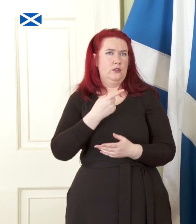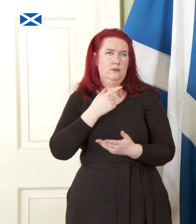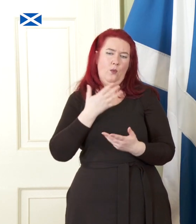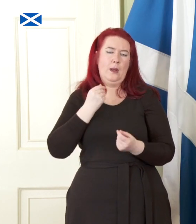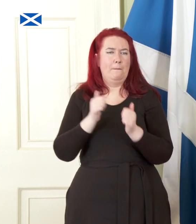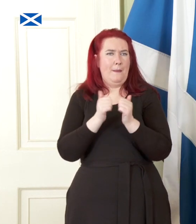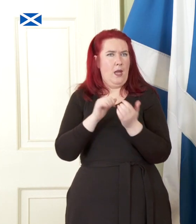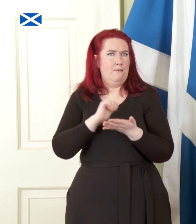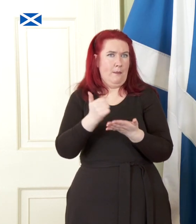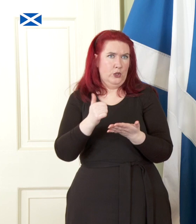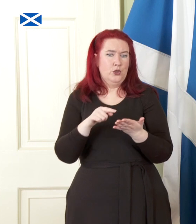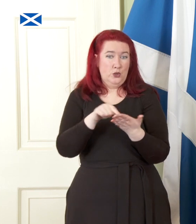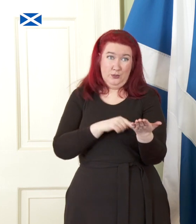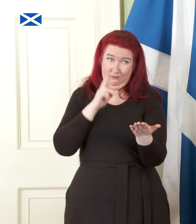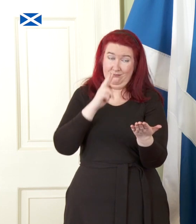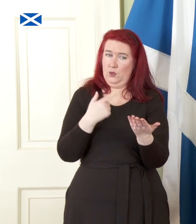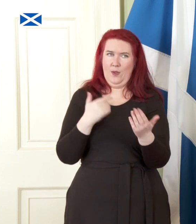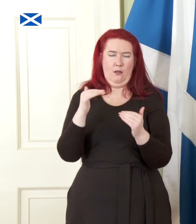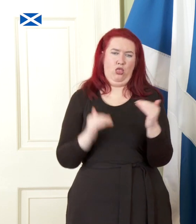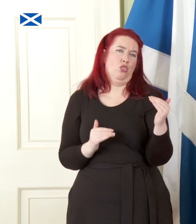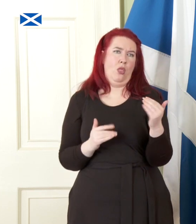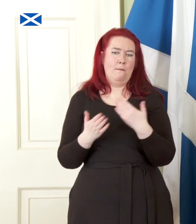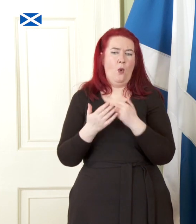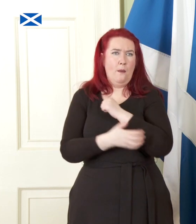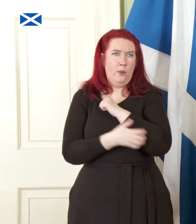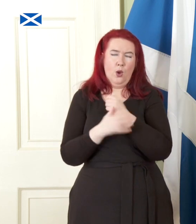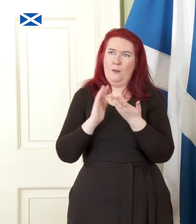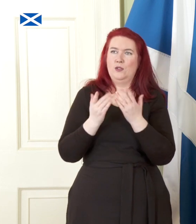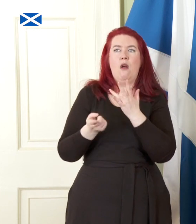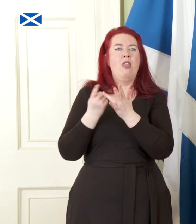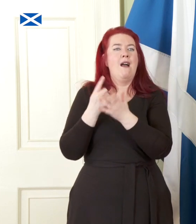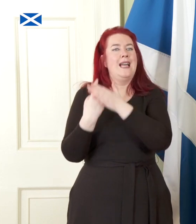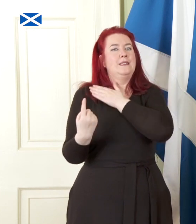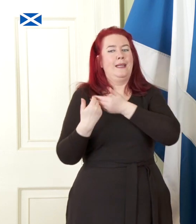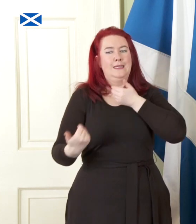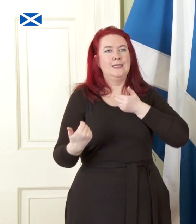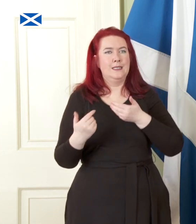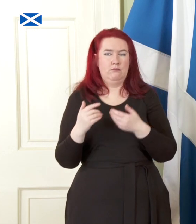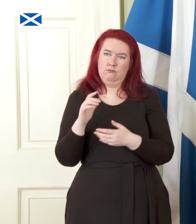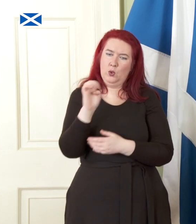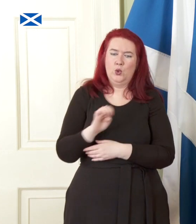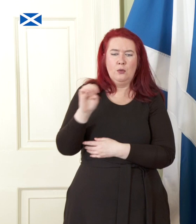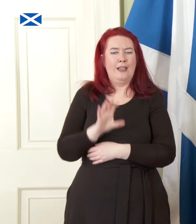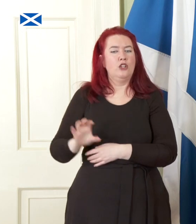it is substantially poorer than independent European countries comparable to Scotland. It has